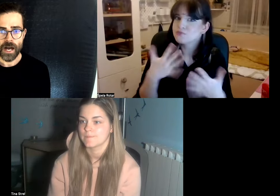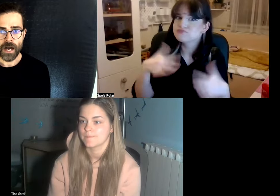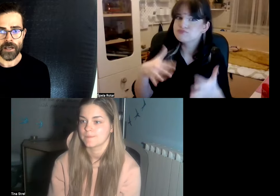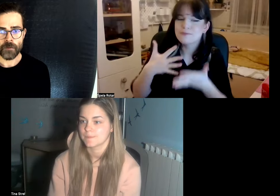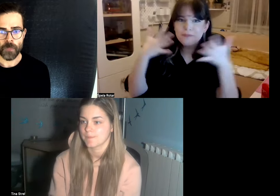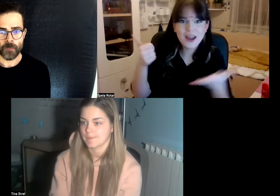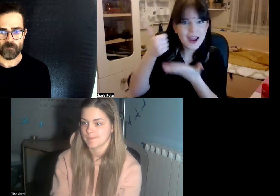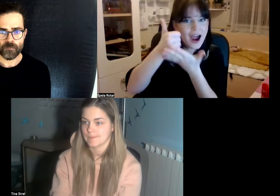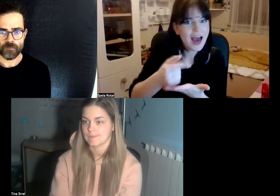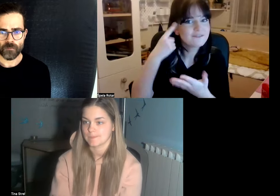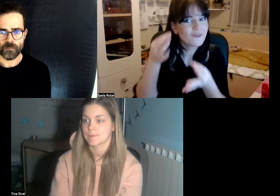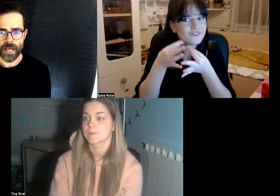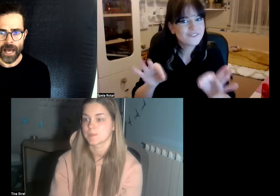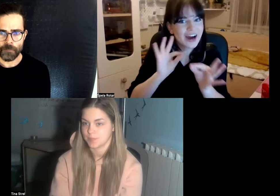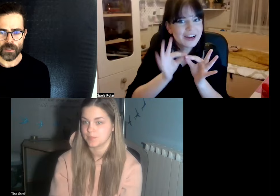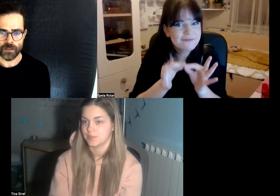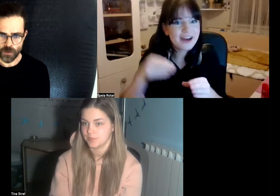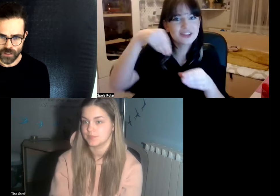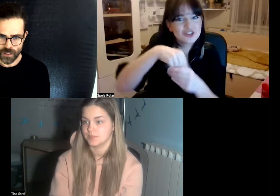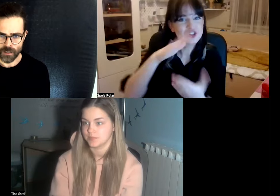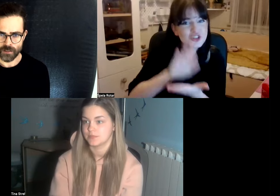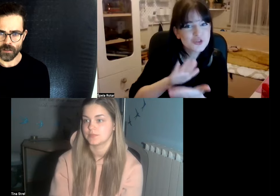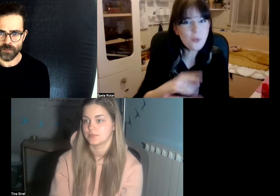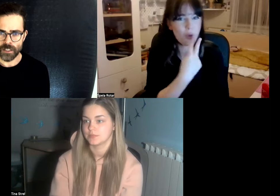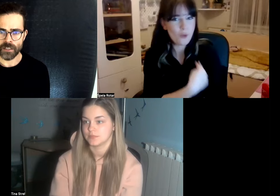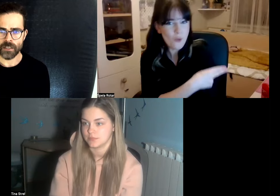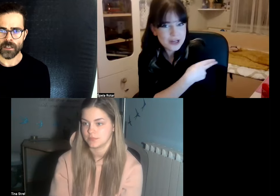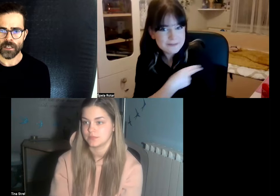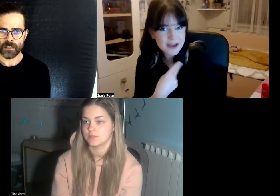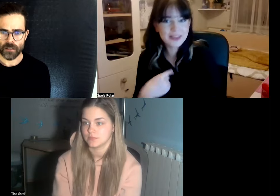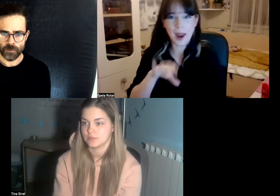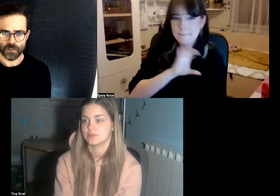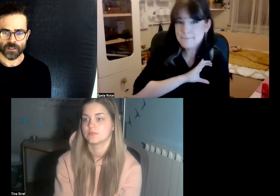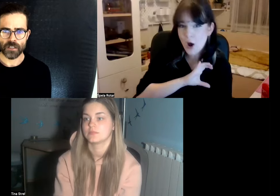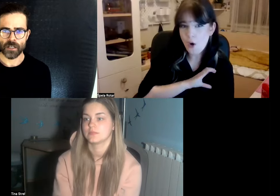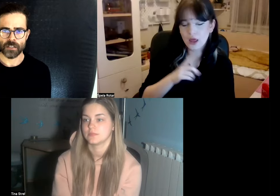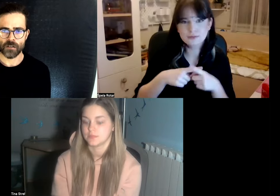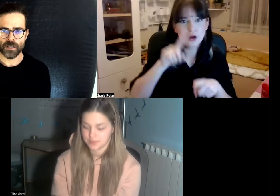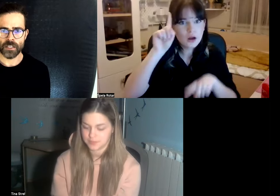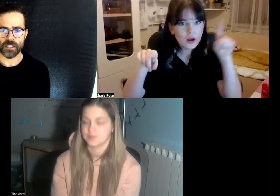I am happy to see that Slovenian interpreters and Slovenian